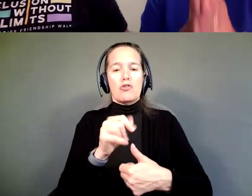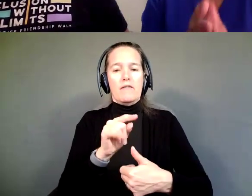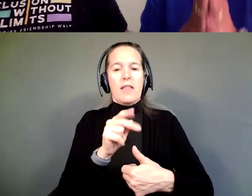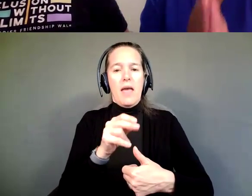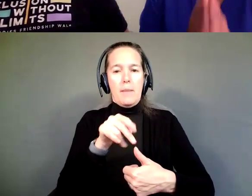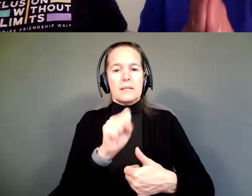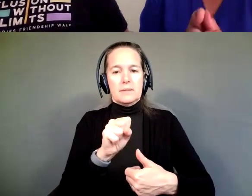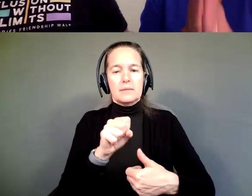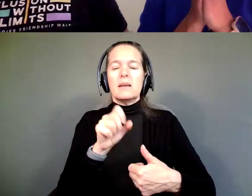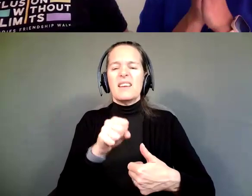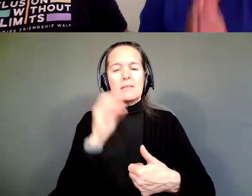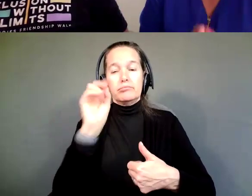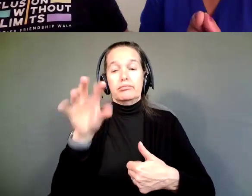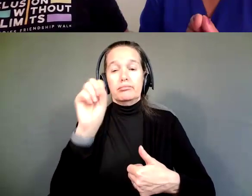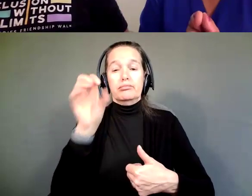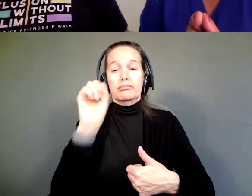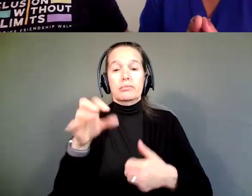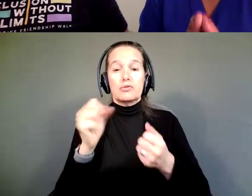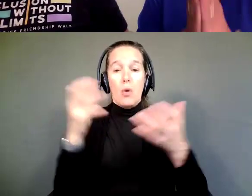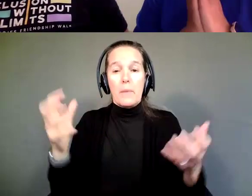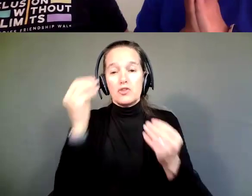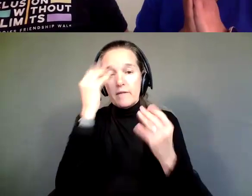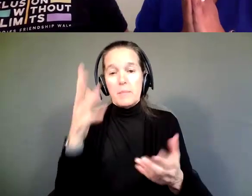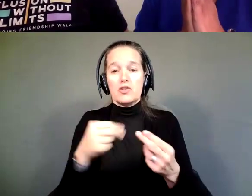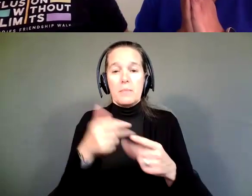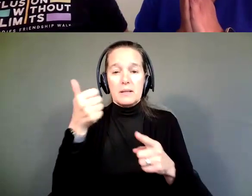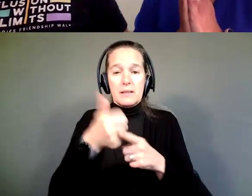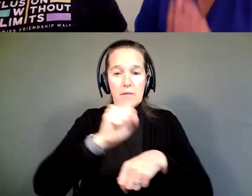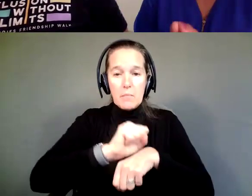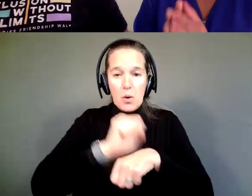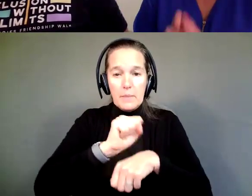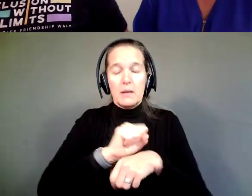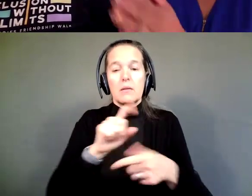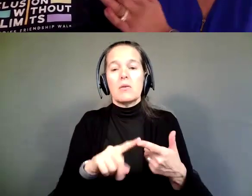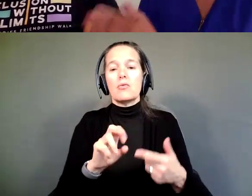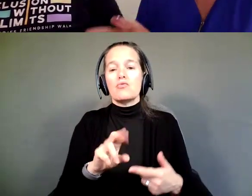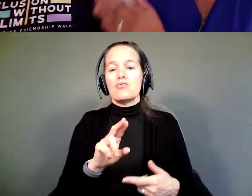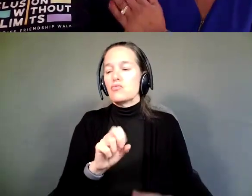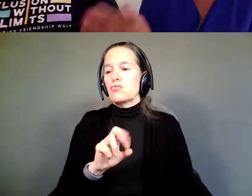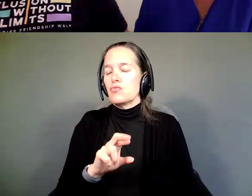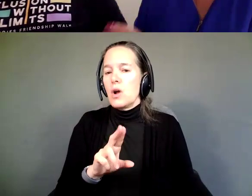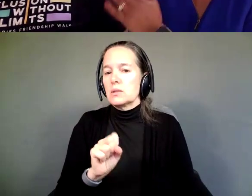with so much information on self employment, and Russell Sickles, who can use his persuasion on Monica